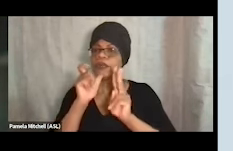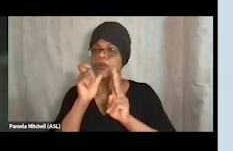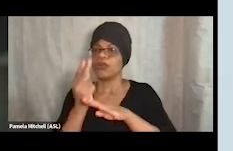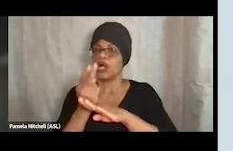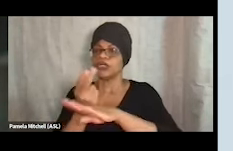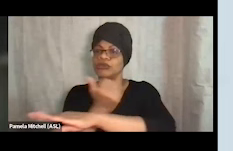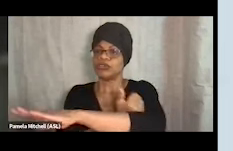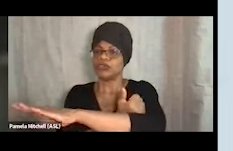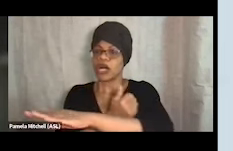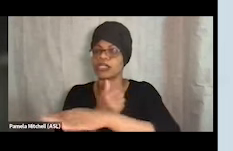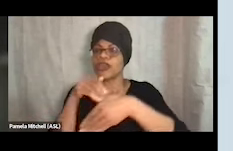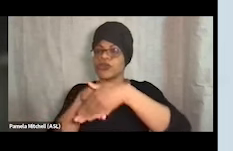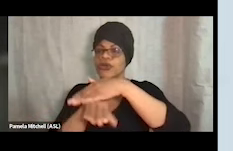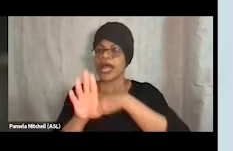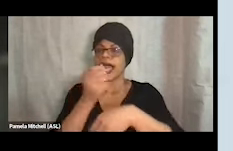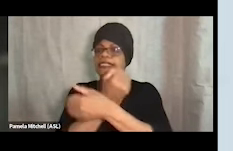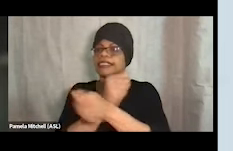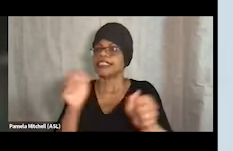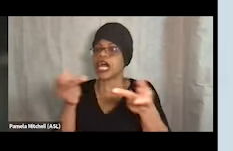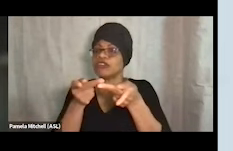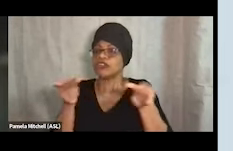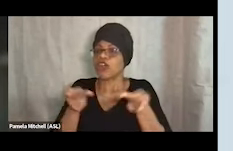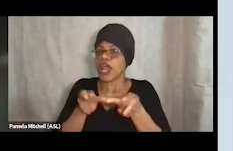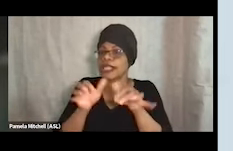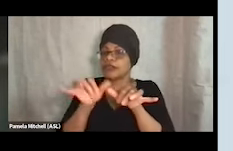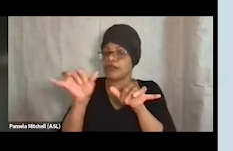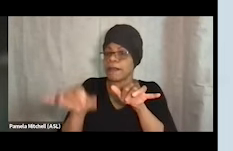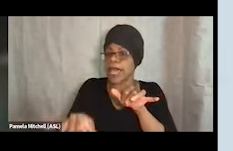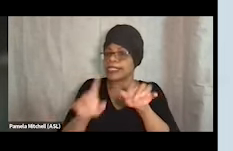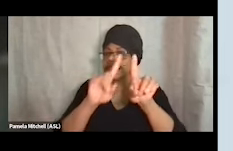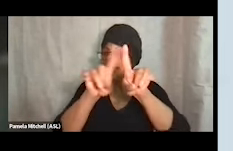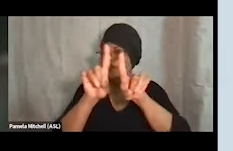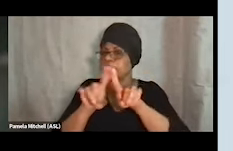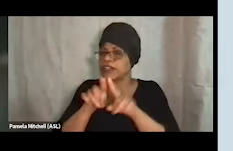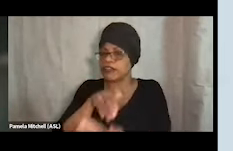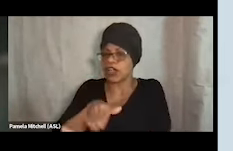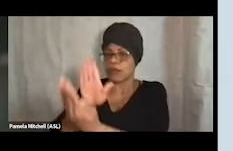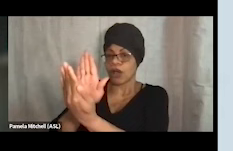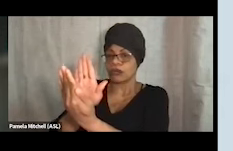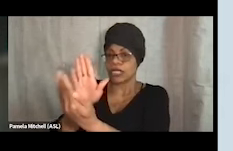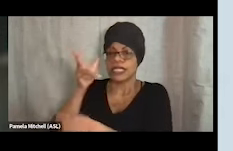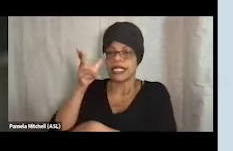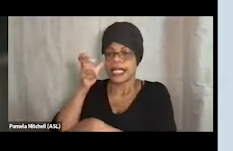And that's done in a number of different ways. And as we'll hear the models can vary quite a bit, which is really wonderful.